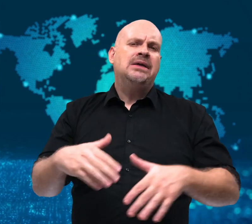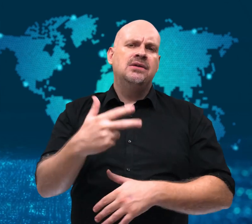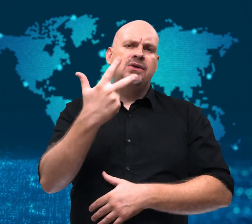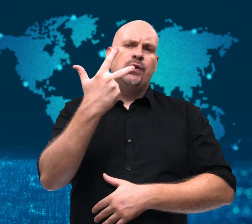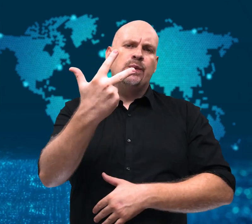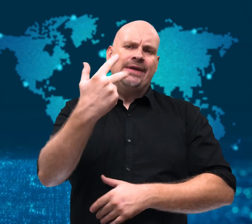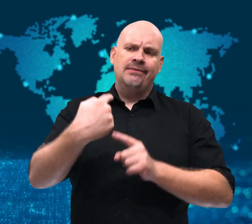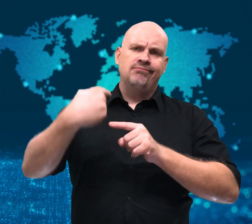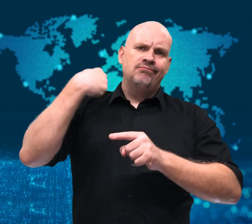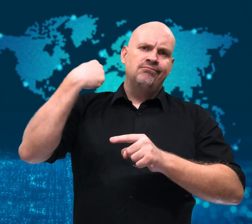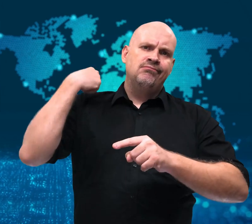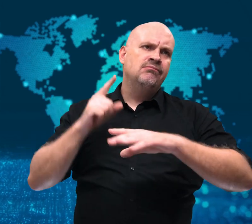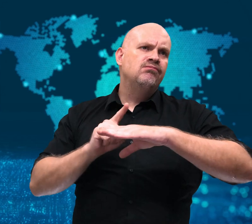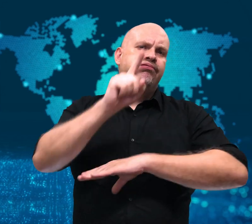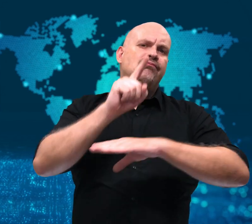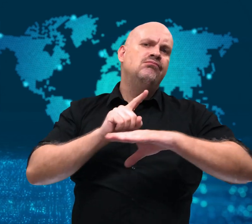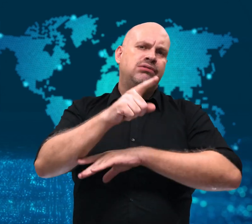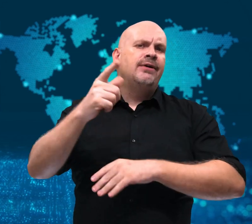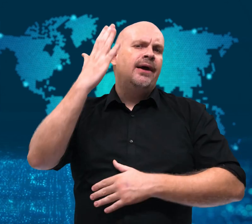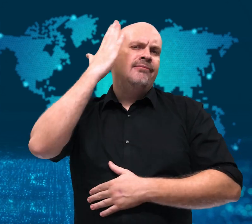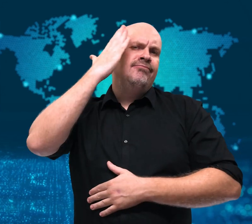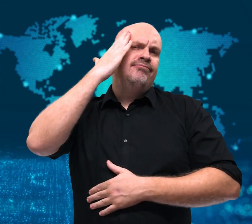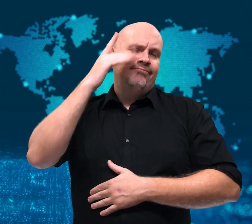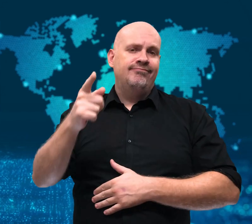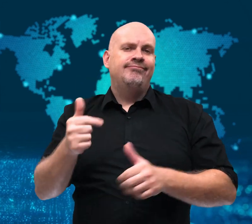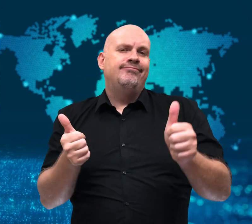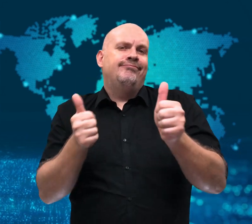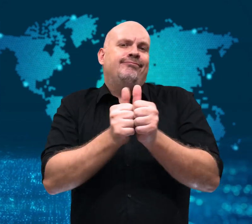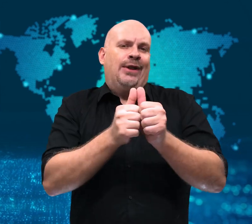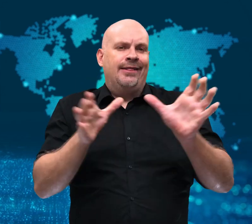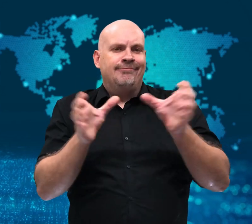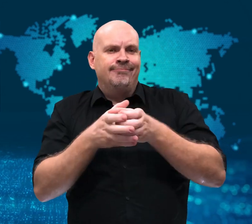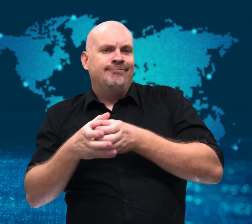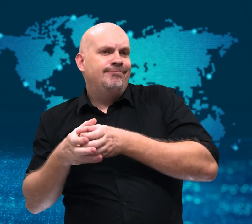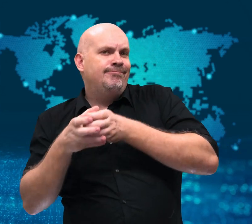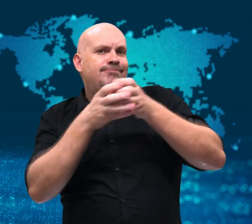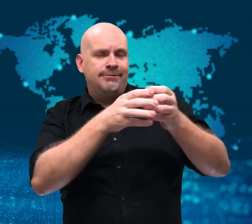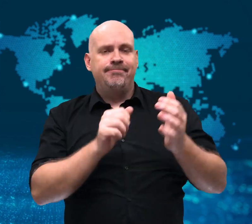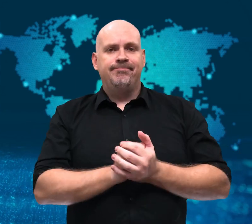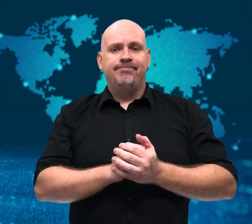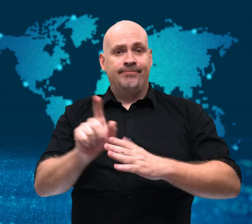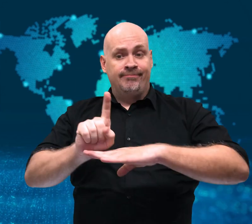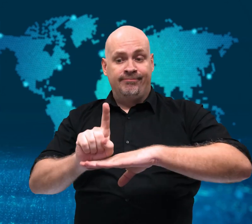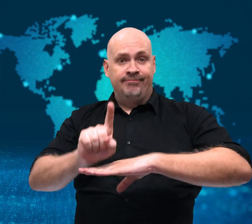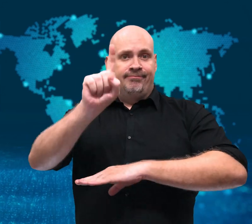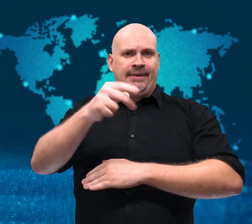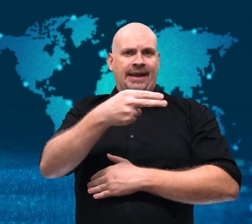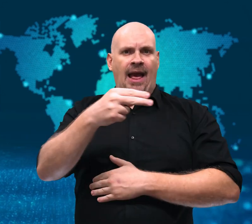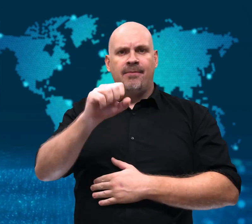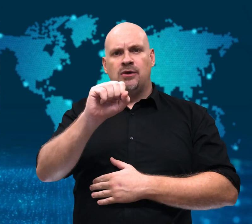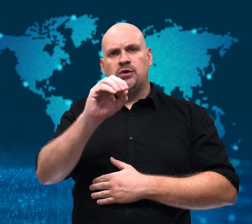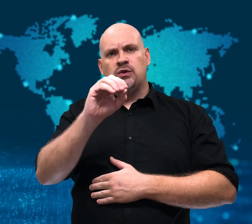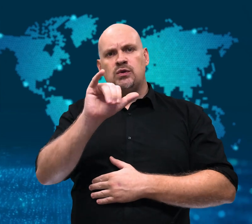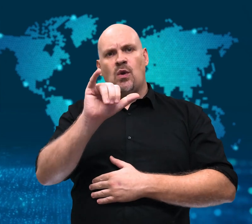Their transport, a spaceship named Soyuz MS-19,